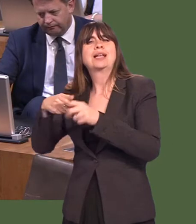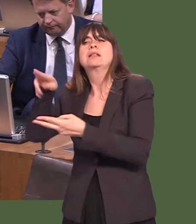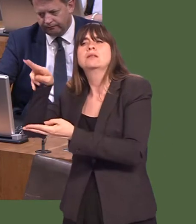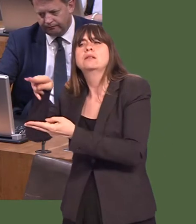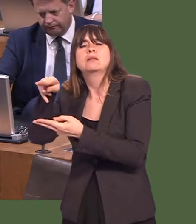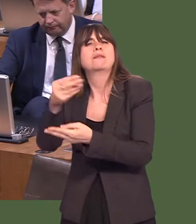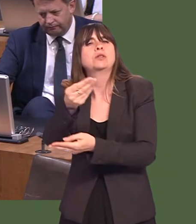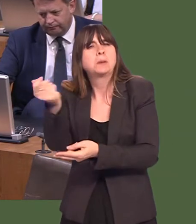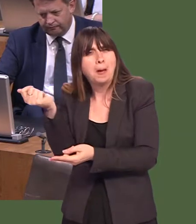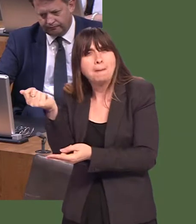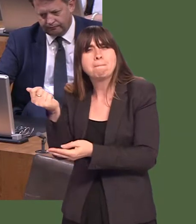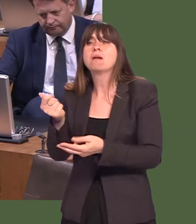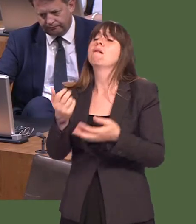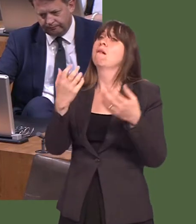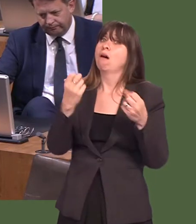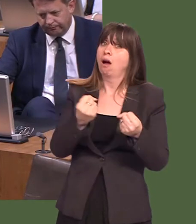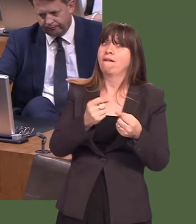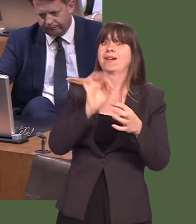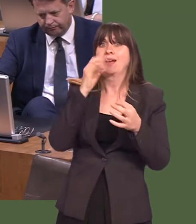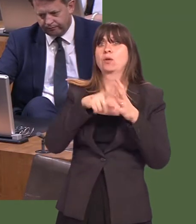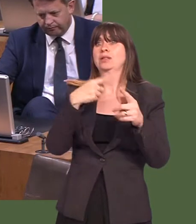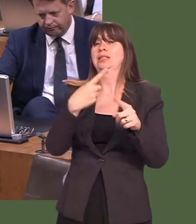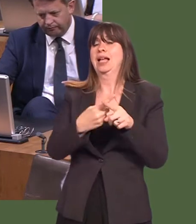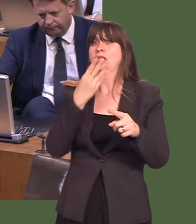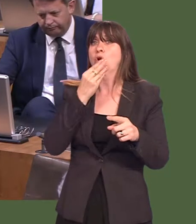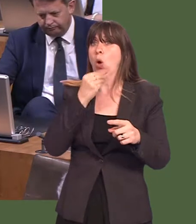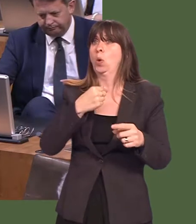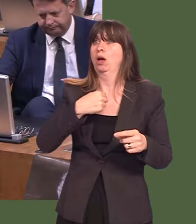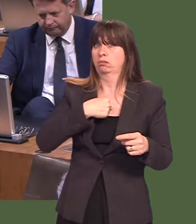reduction scheme has helped to mitigate rises in the level of council tax debt in Wales,